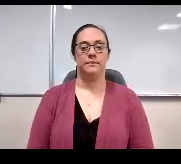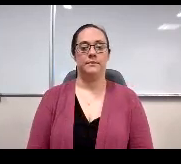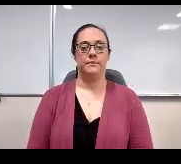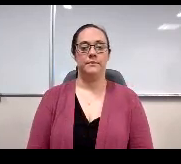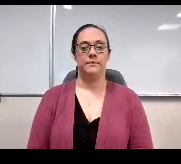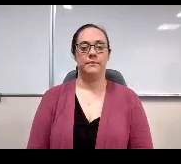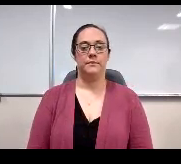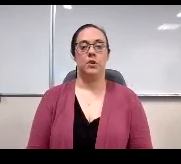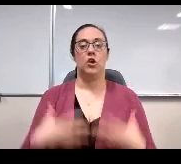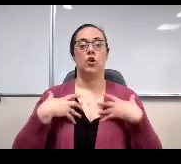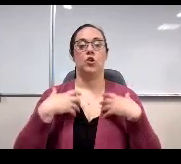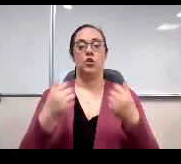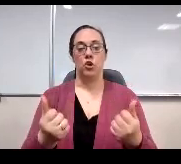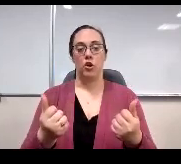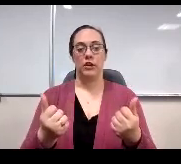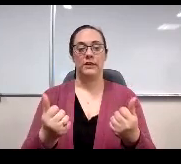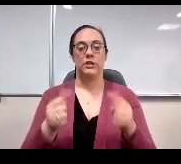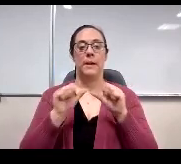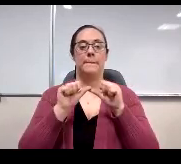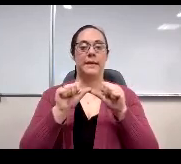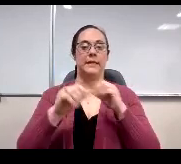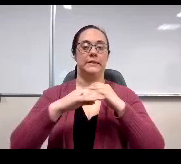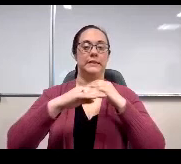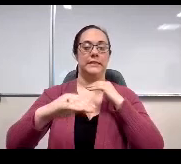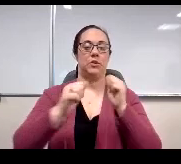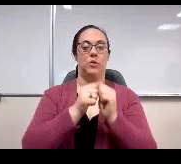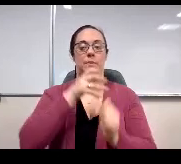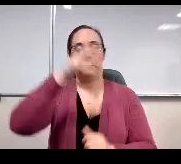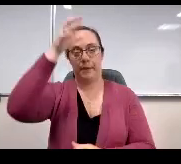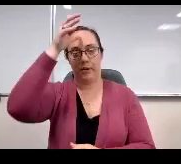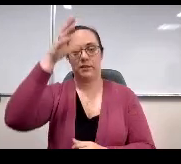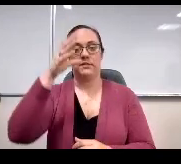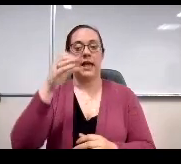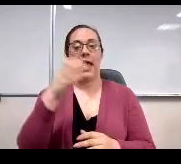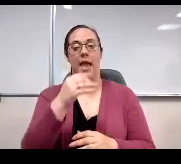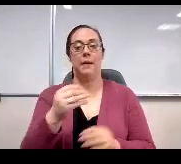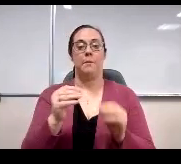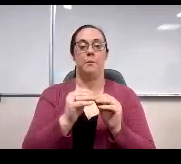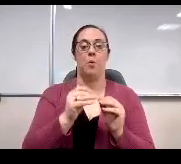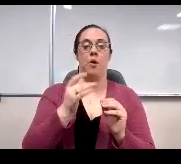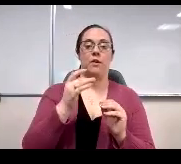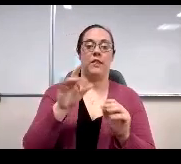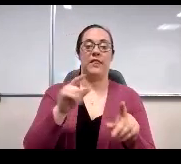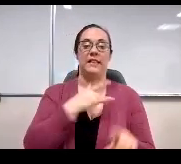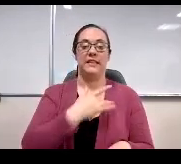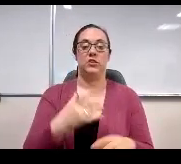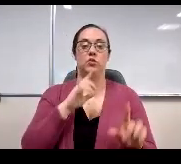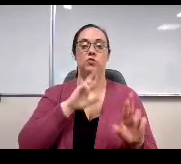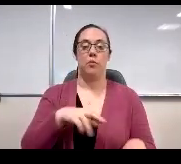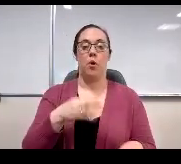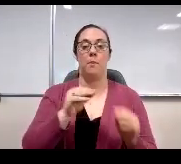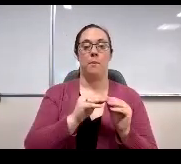Courage maintains its consistency with parents continuing to report more favorably than staff and students, but this year you will notice a slight